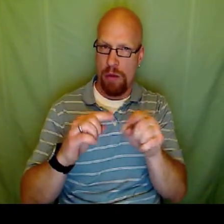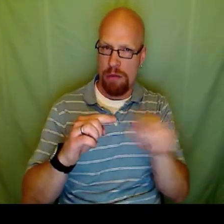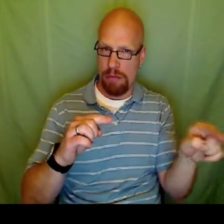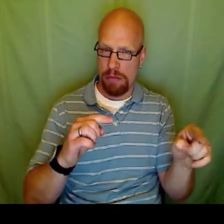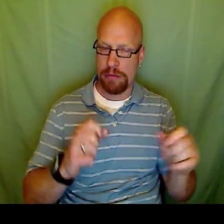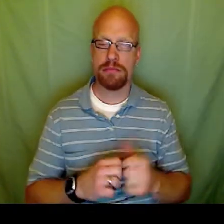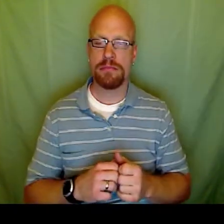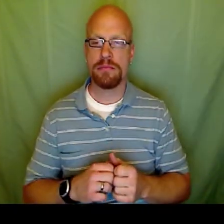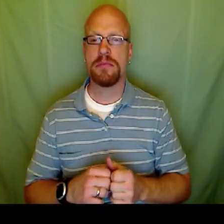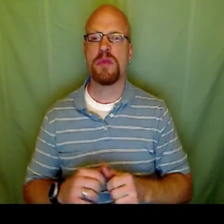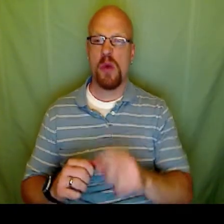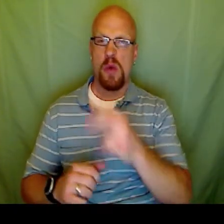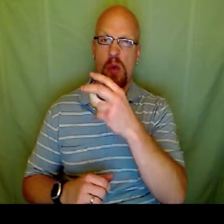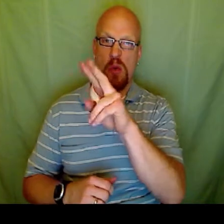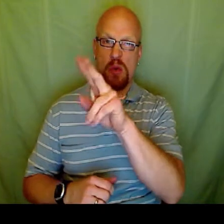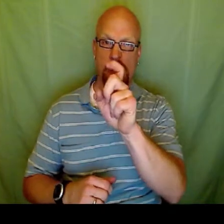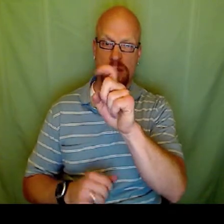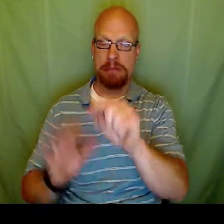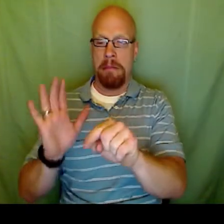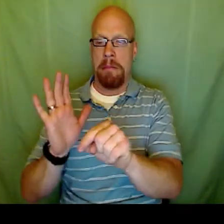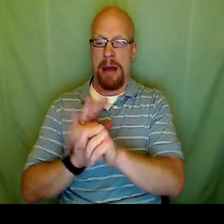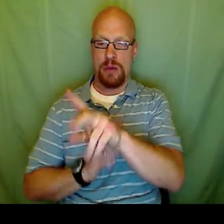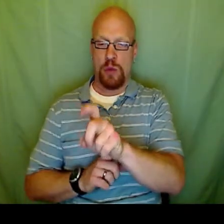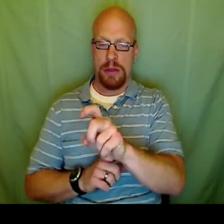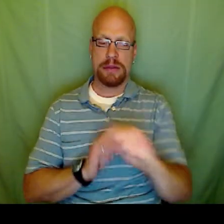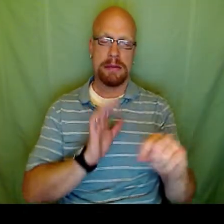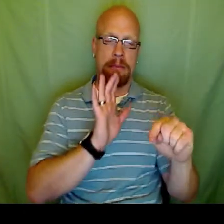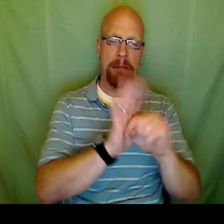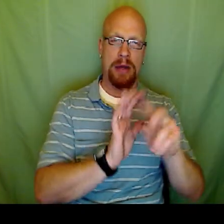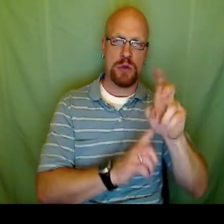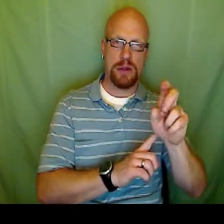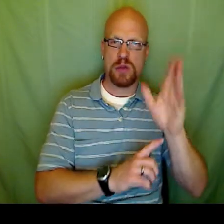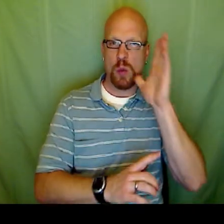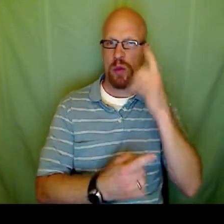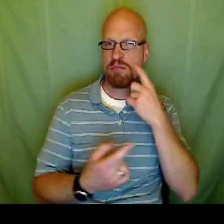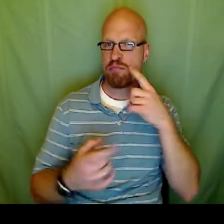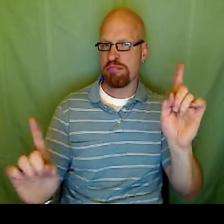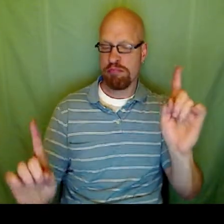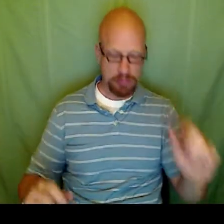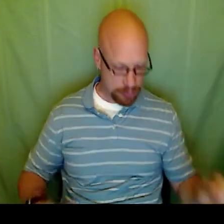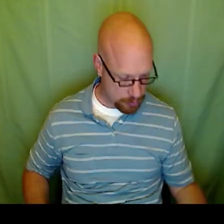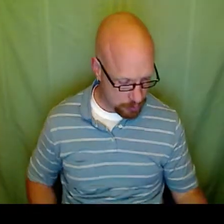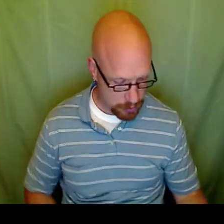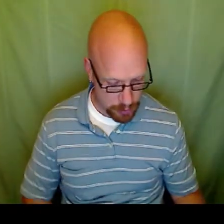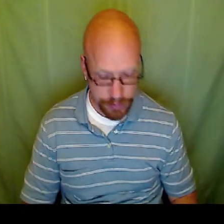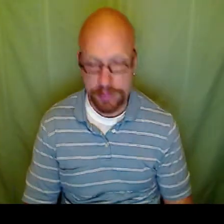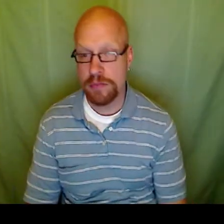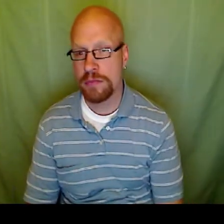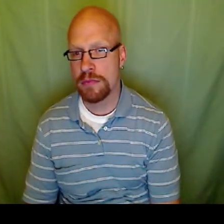to quote unquote, get rid of 2x, so I'm going to subtract 2x from both sides and that should work out for me.